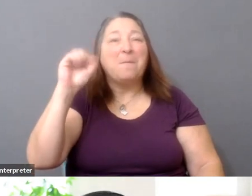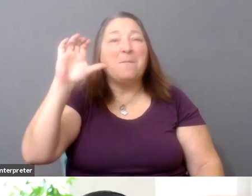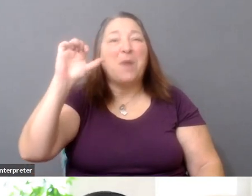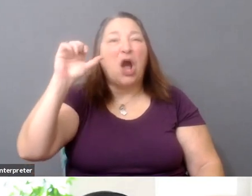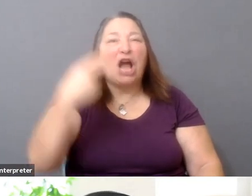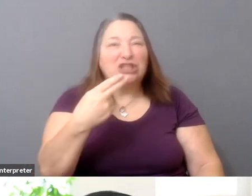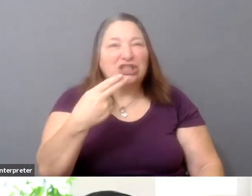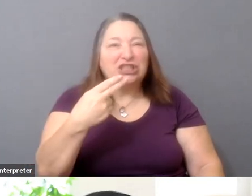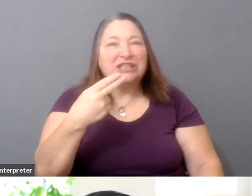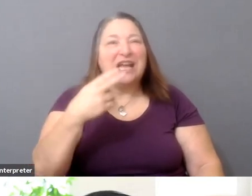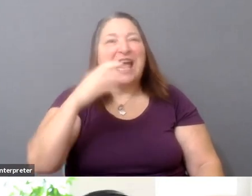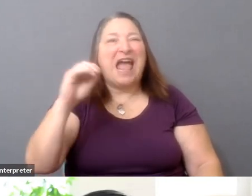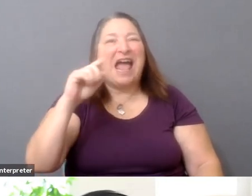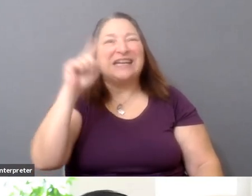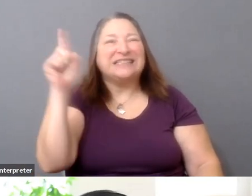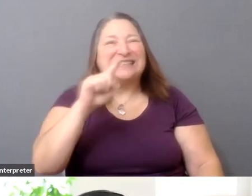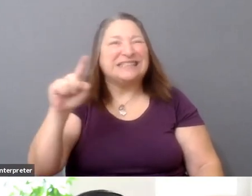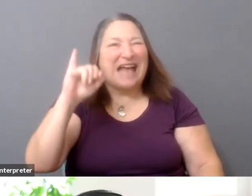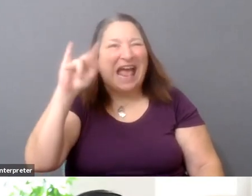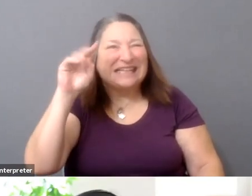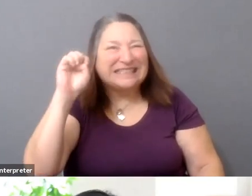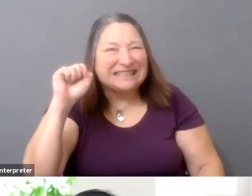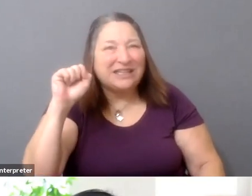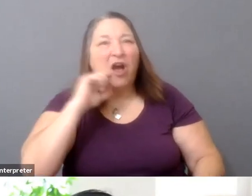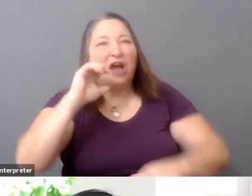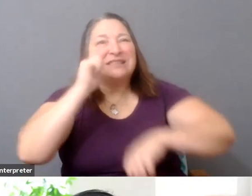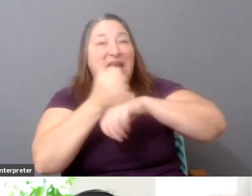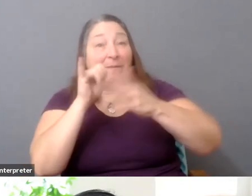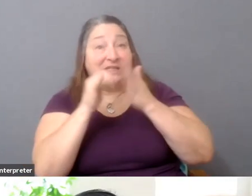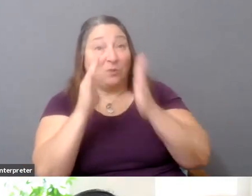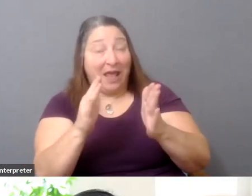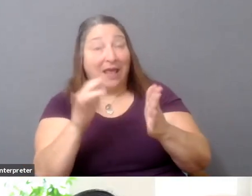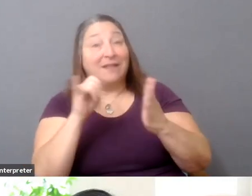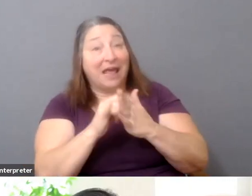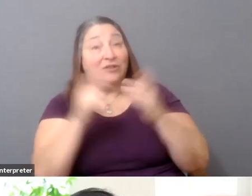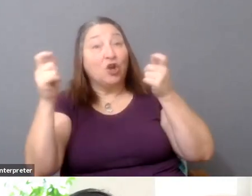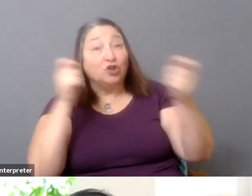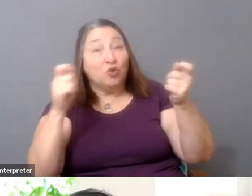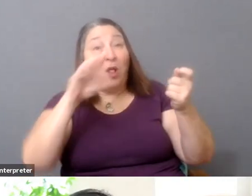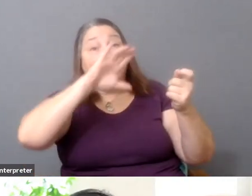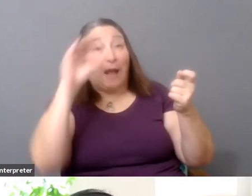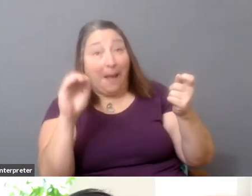where the control of the company is actually held in-- it could be a couple of different vehicles.